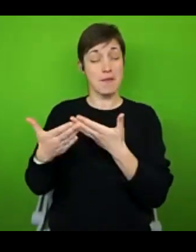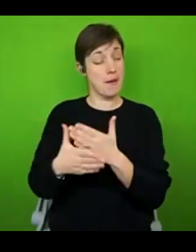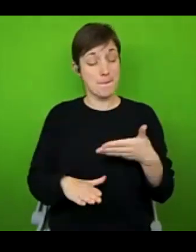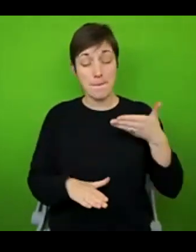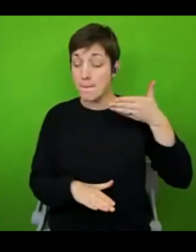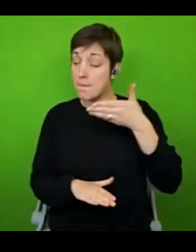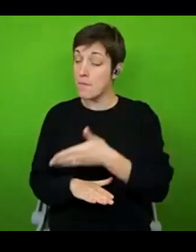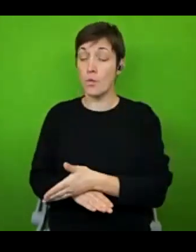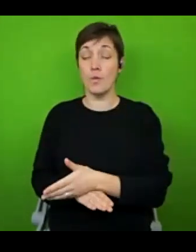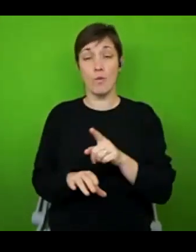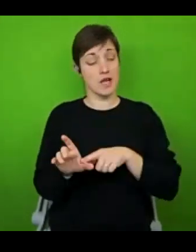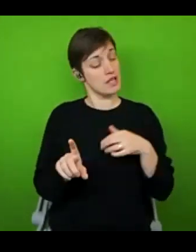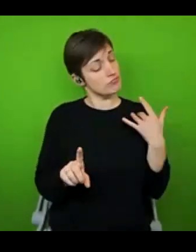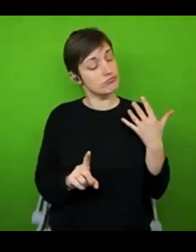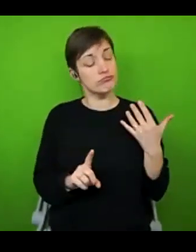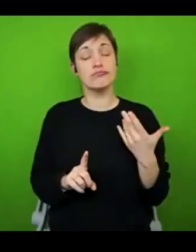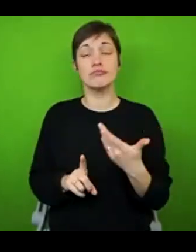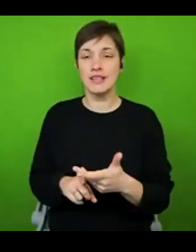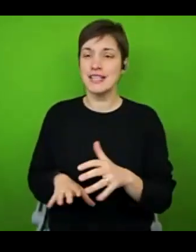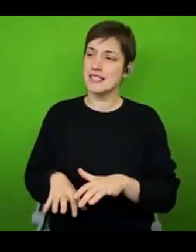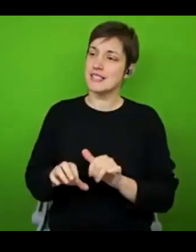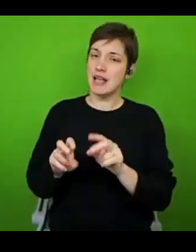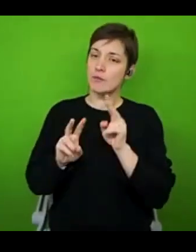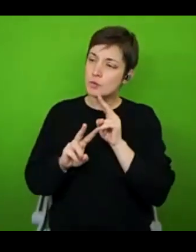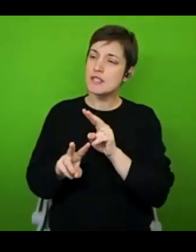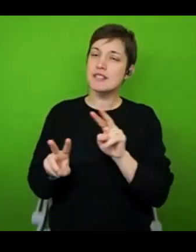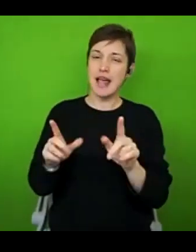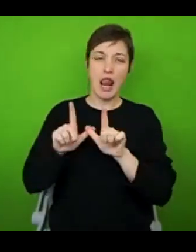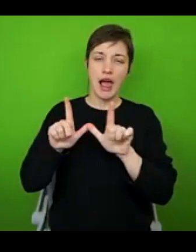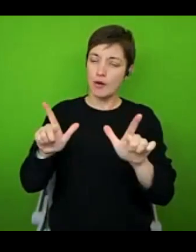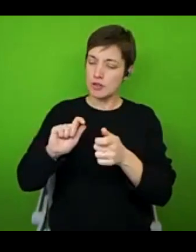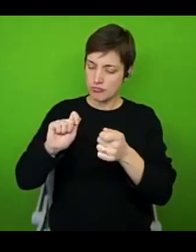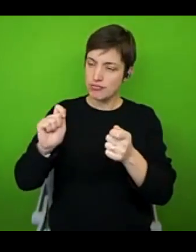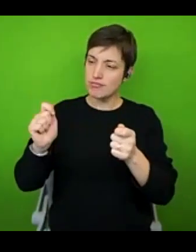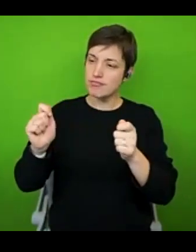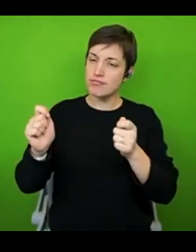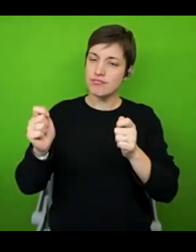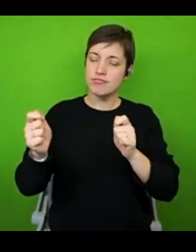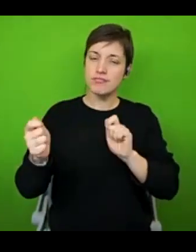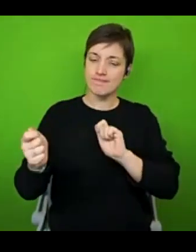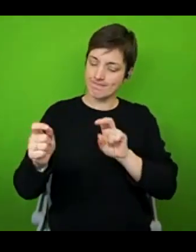few years, we are beginning to see much more specific language and terminology that can help to better capture our